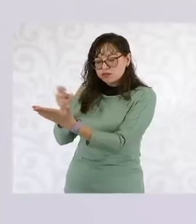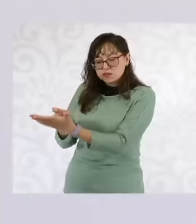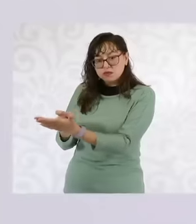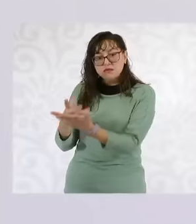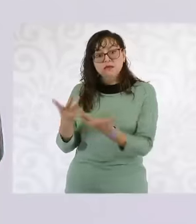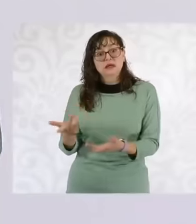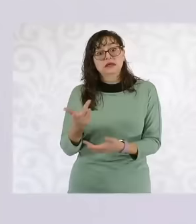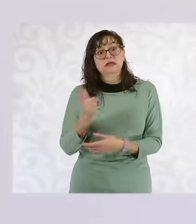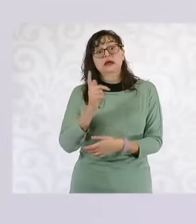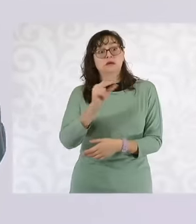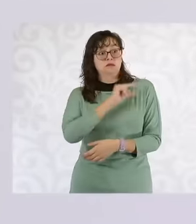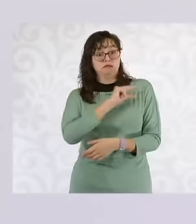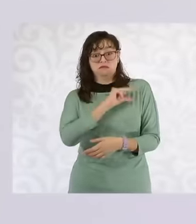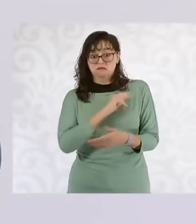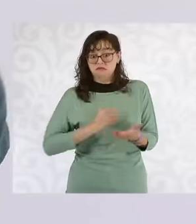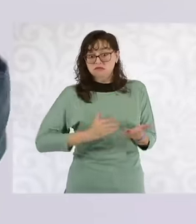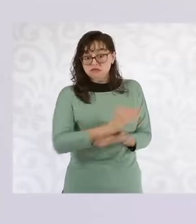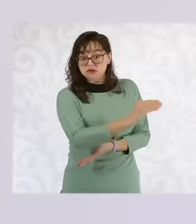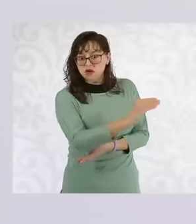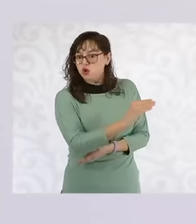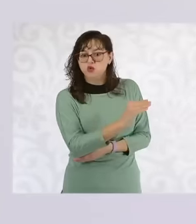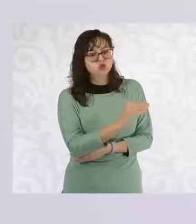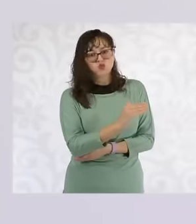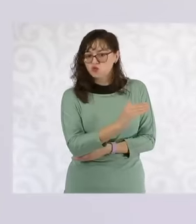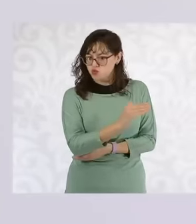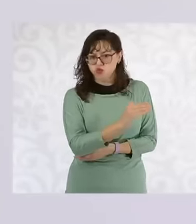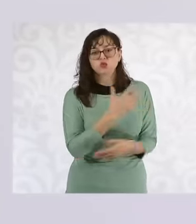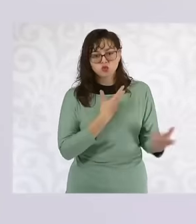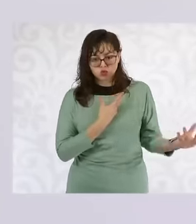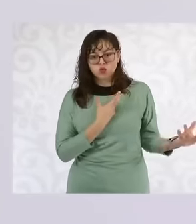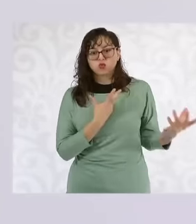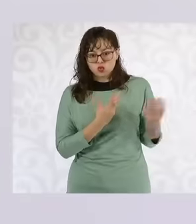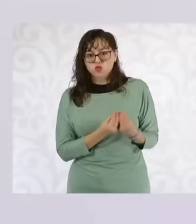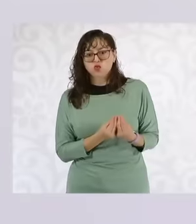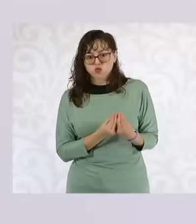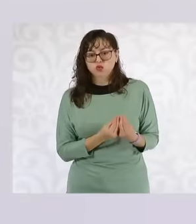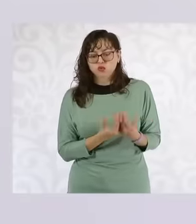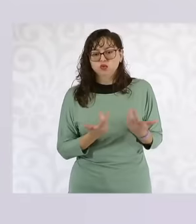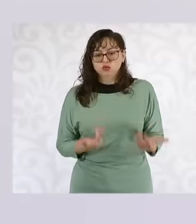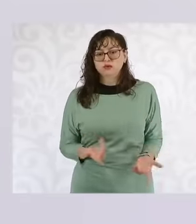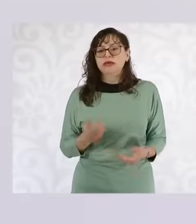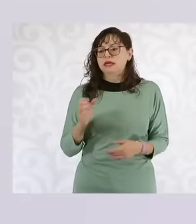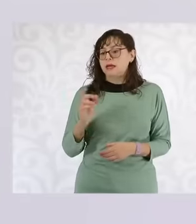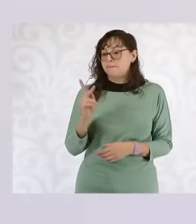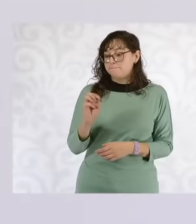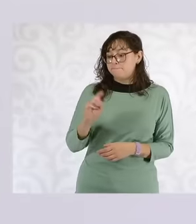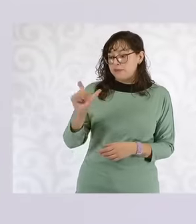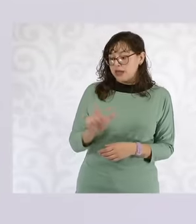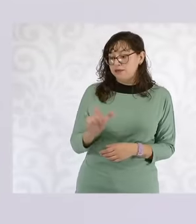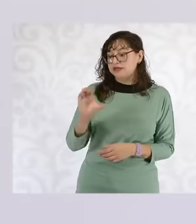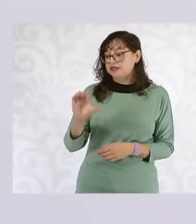that is, Pemex and CFE return to being public companies of the people of Mexico and remain a